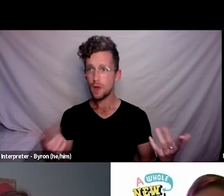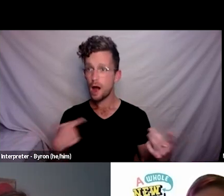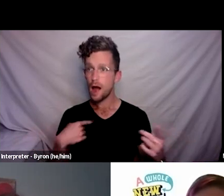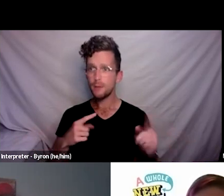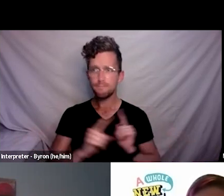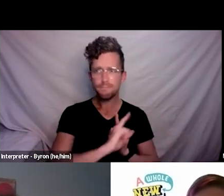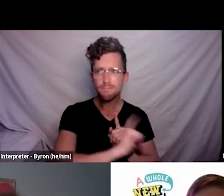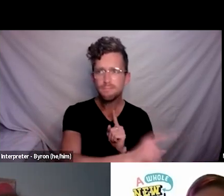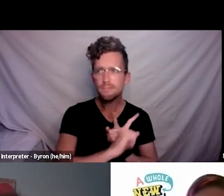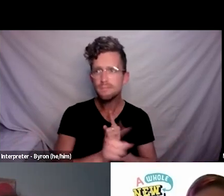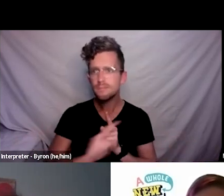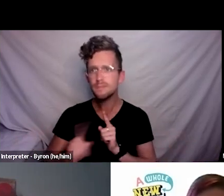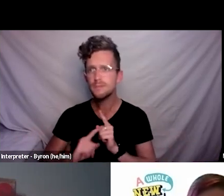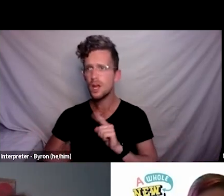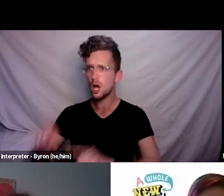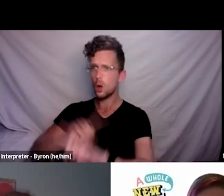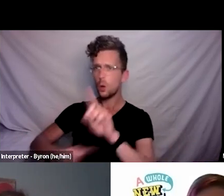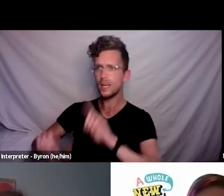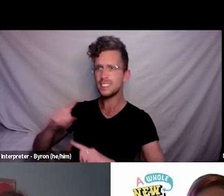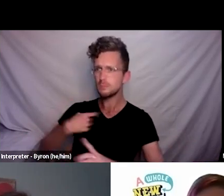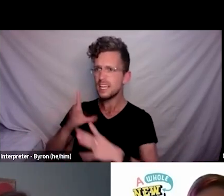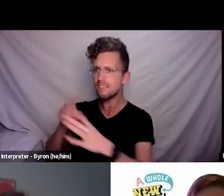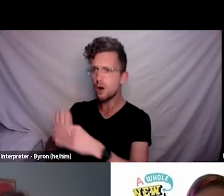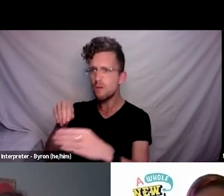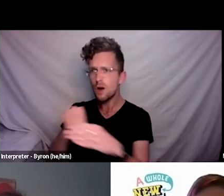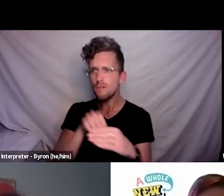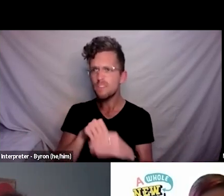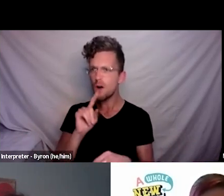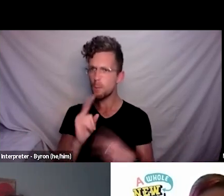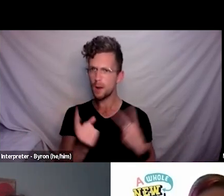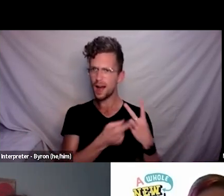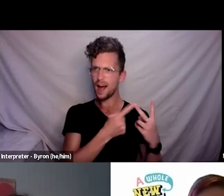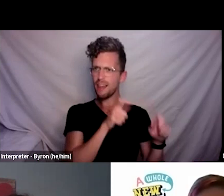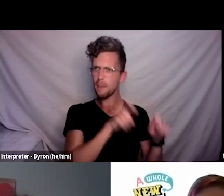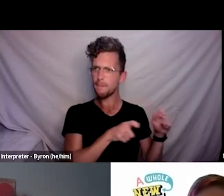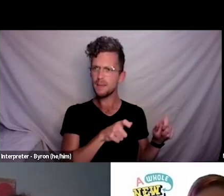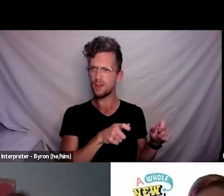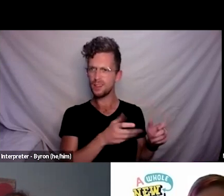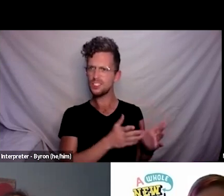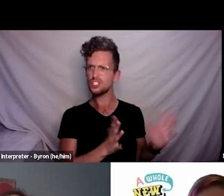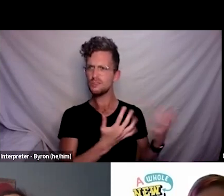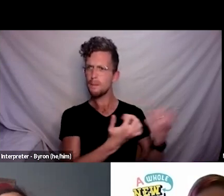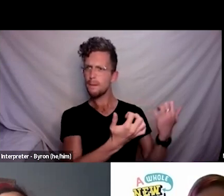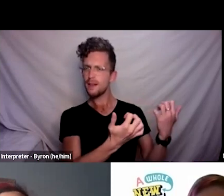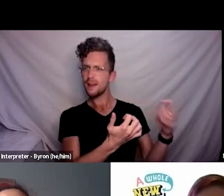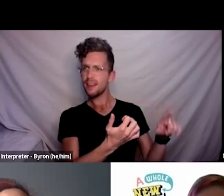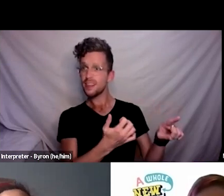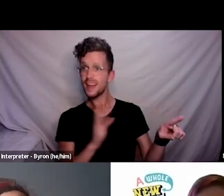But the J-Blogs up there and the Carol Browns and the public don’t actually know what’s going on until they hear it from somebody